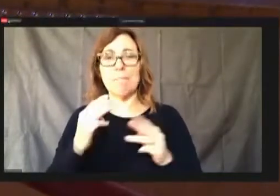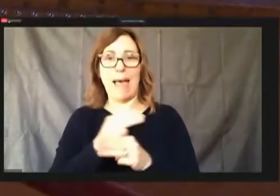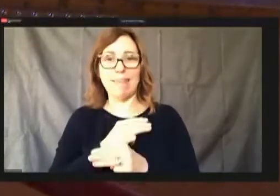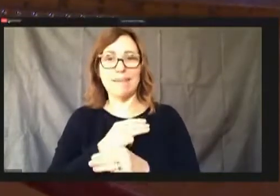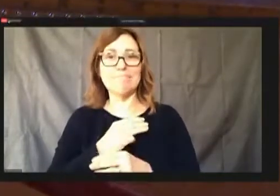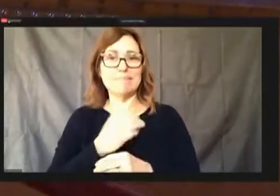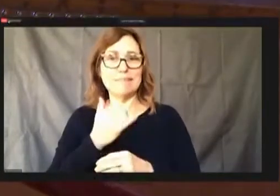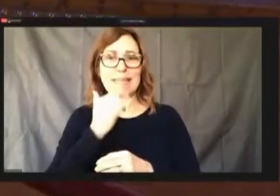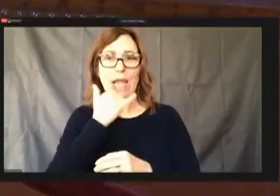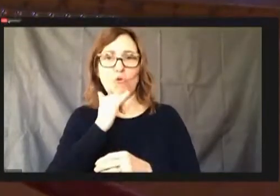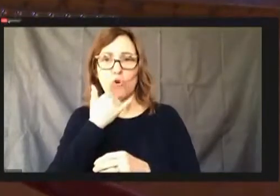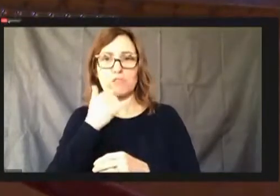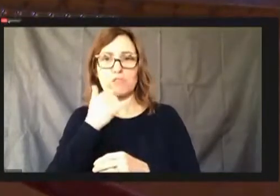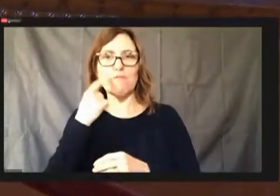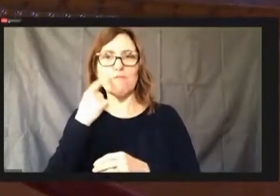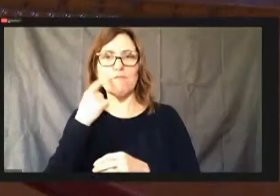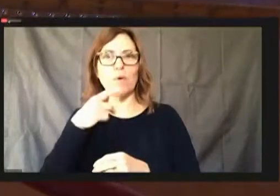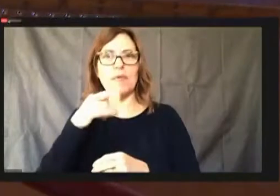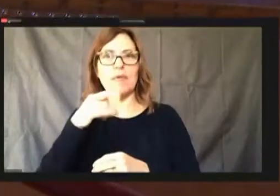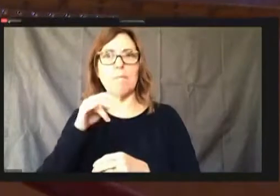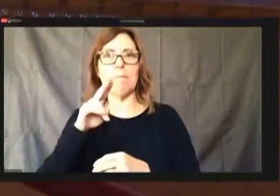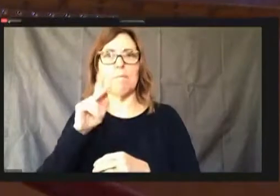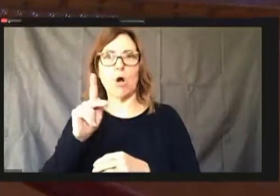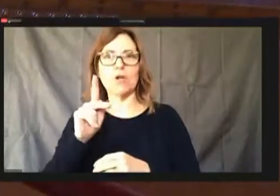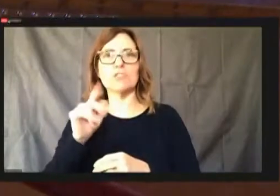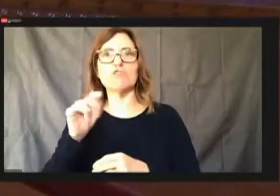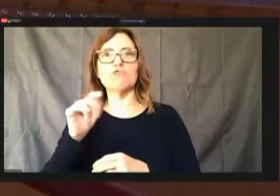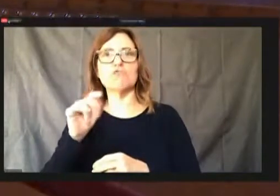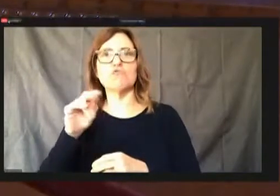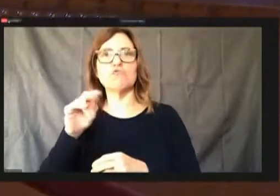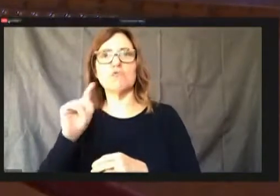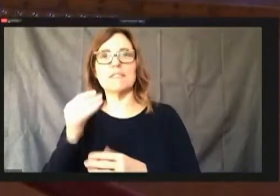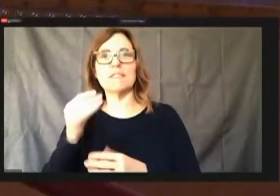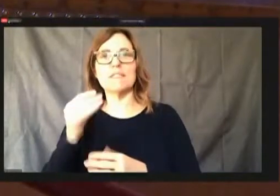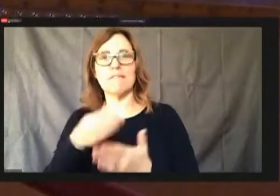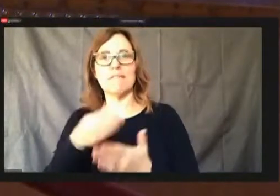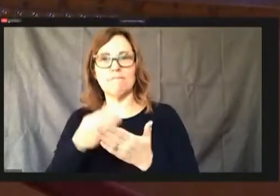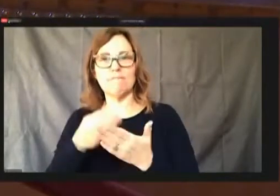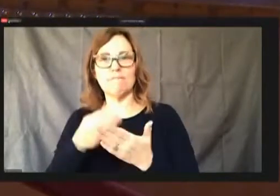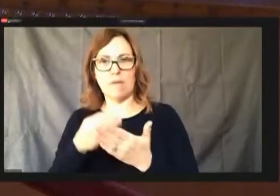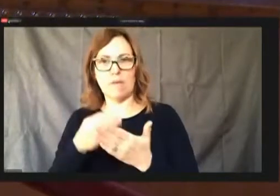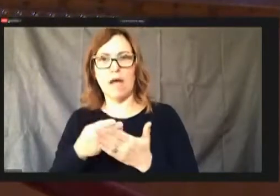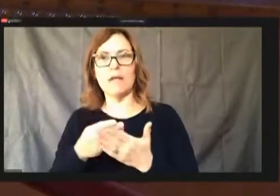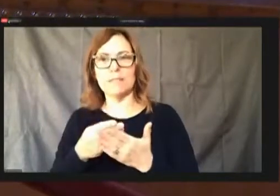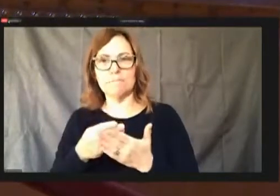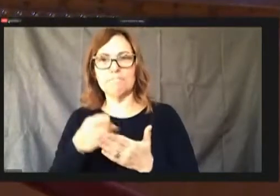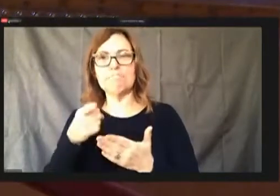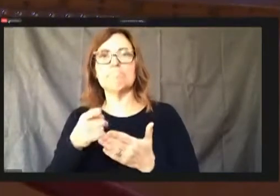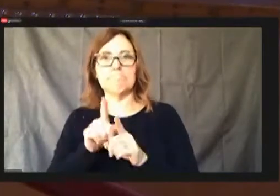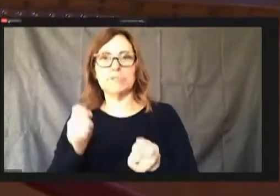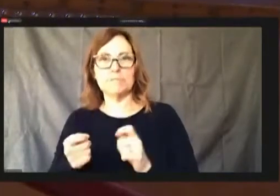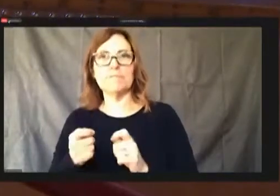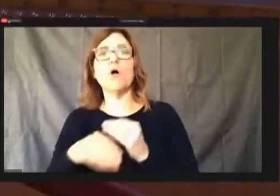adjusted here as well too. There's an addition of a new dummy grant funded position as well.